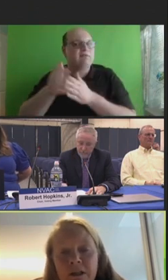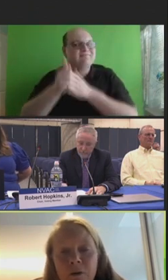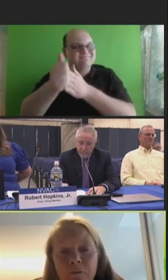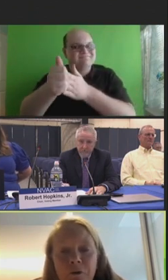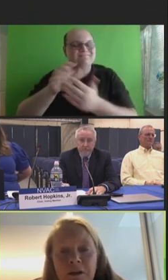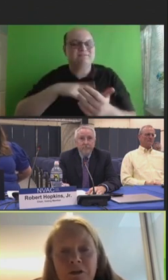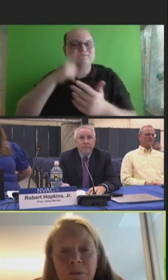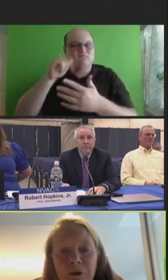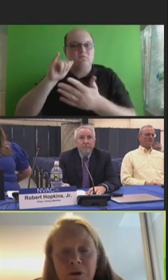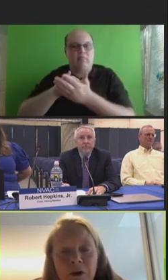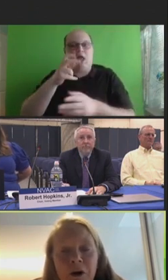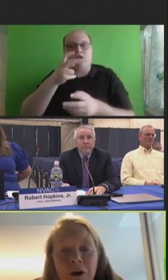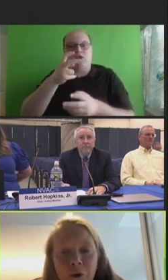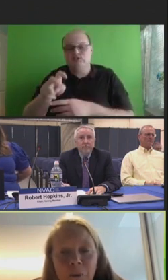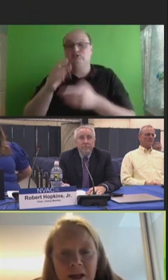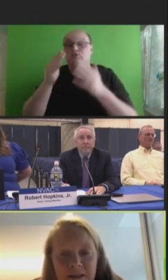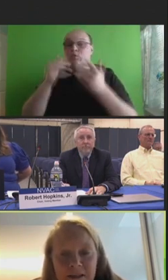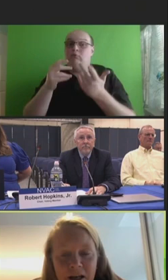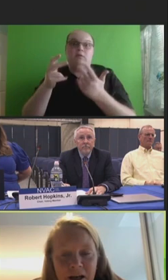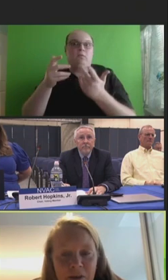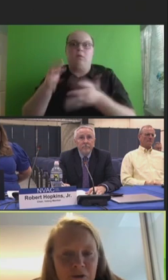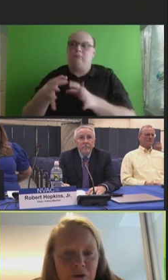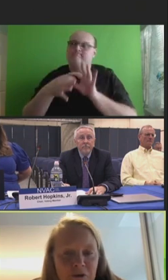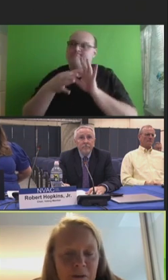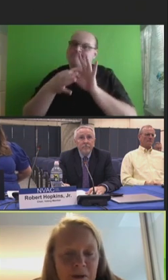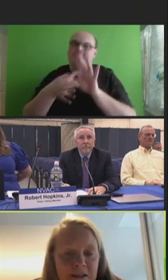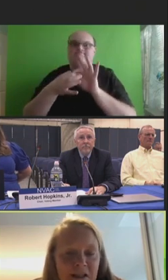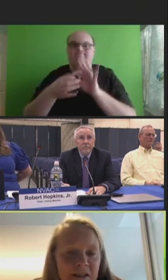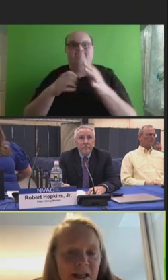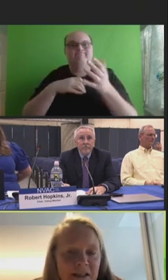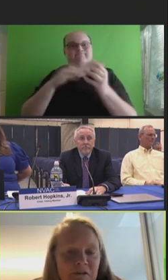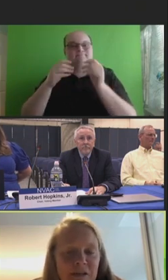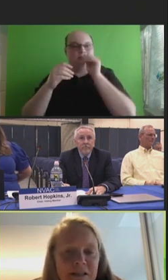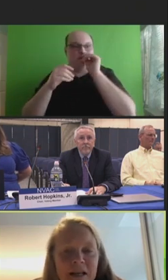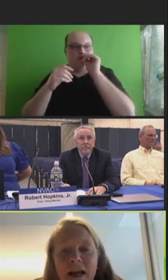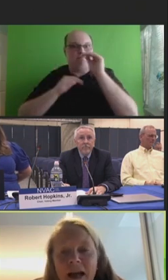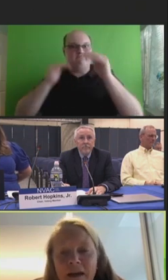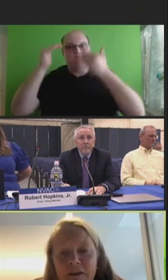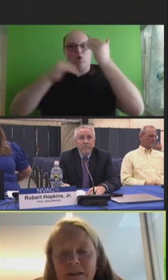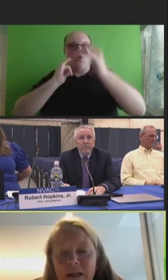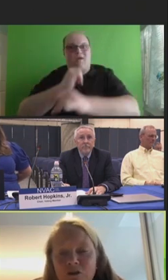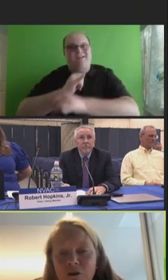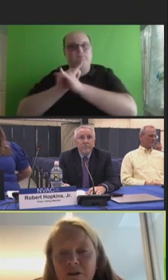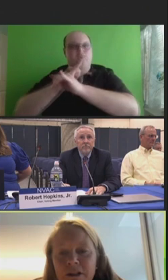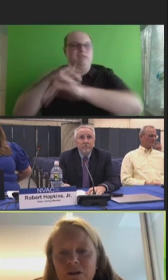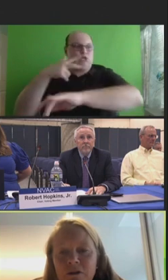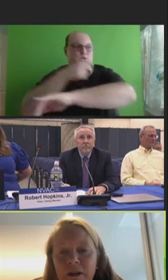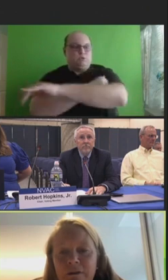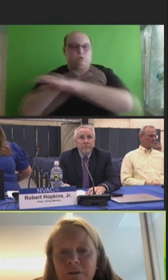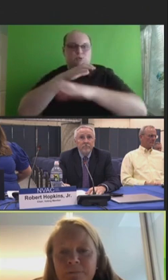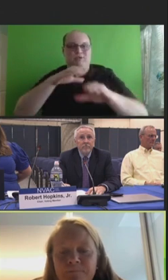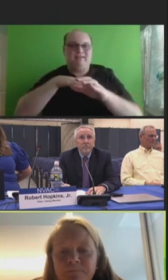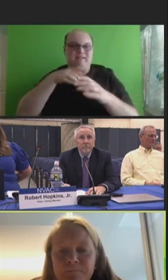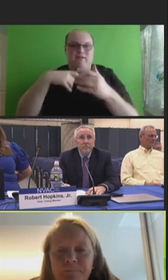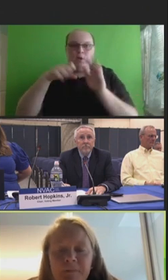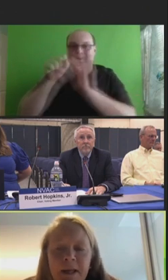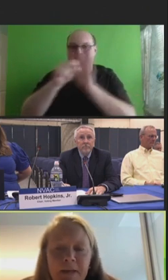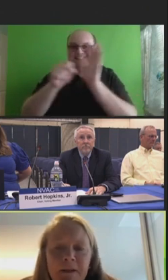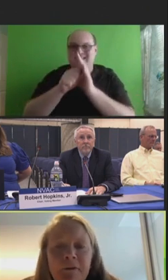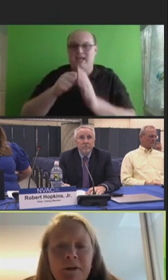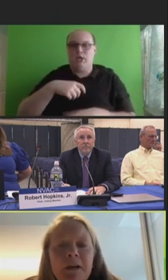and hopefully, to build robust adult immunization activities at the state jurisdiction level.